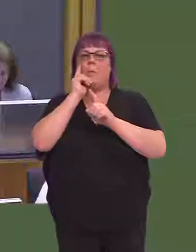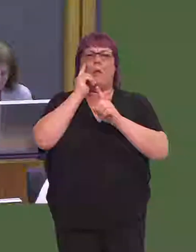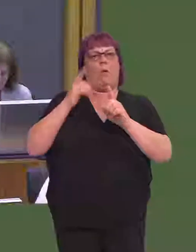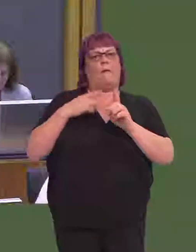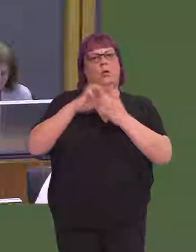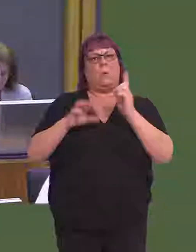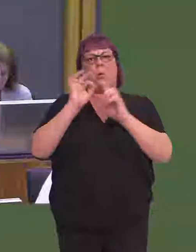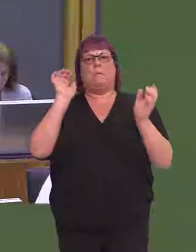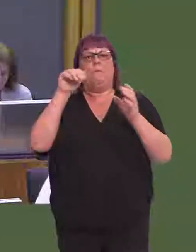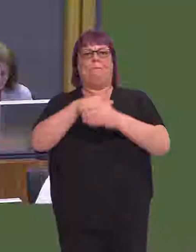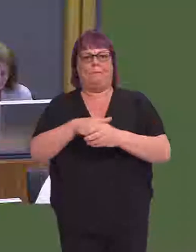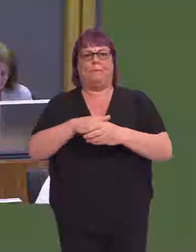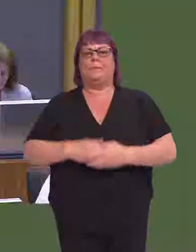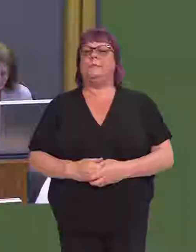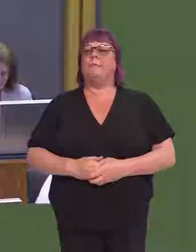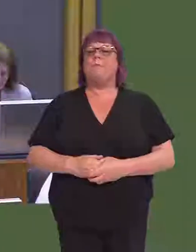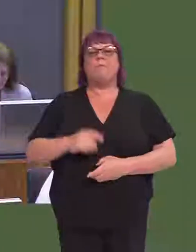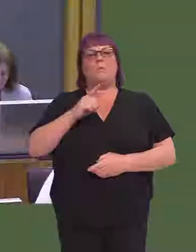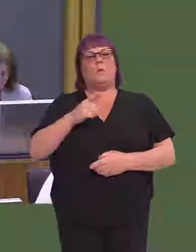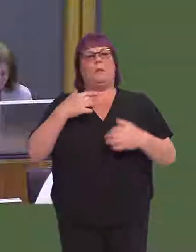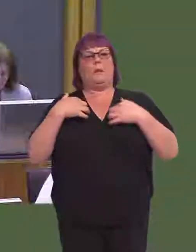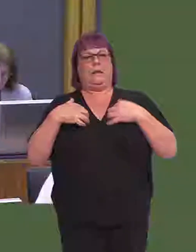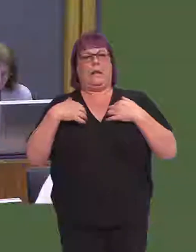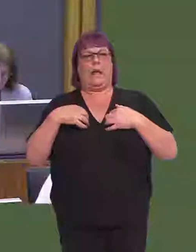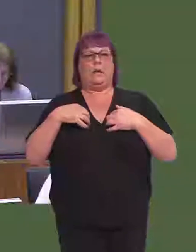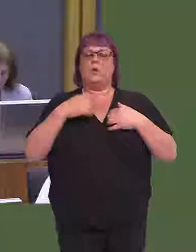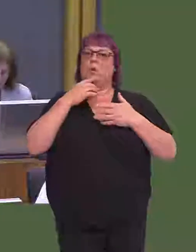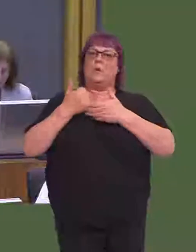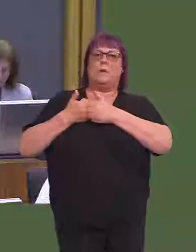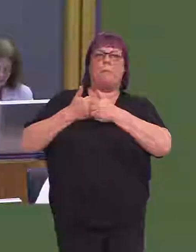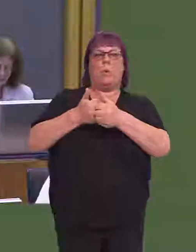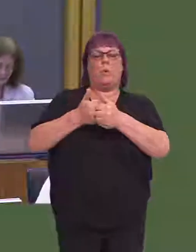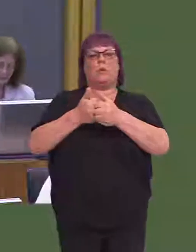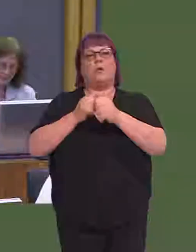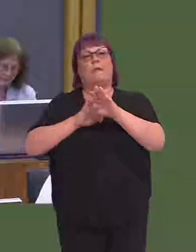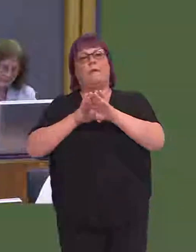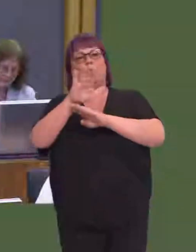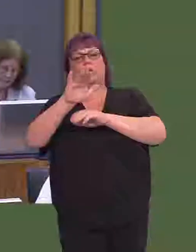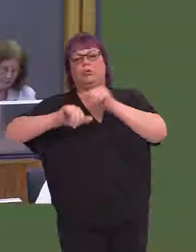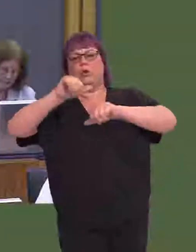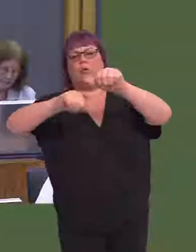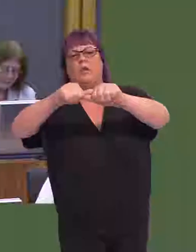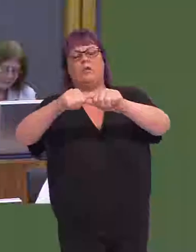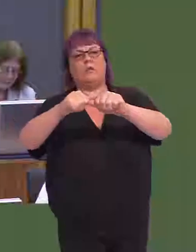Soon, they will be on the public service board and they are very keen to support the Well-being of Future Generations (Wales) Act 2015.